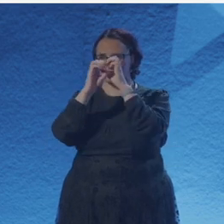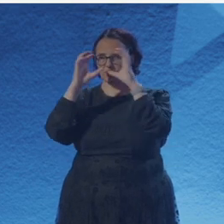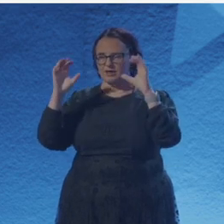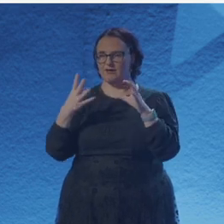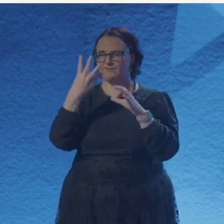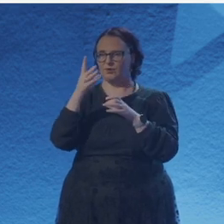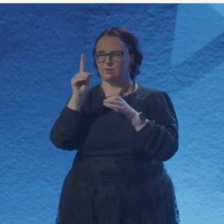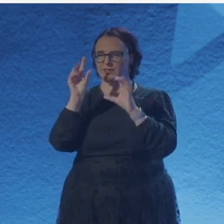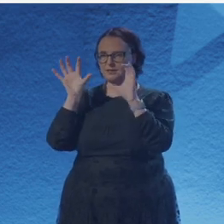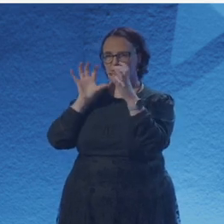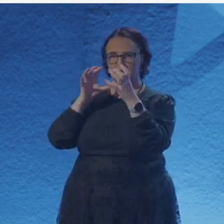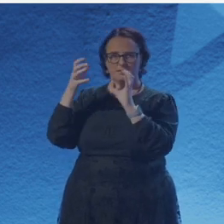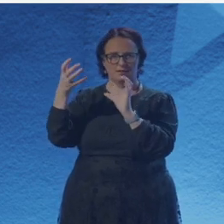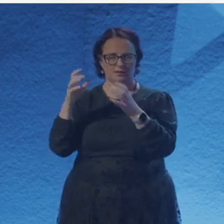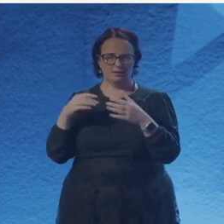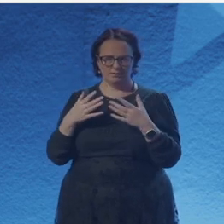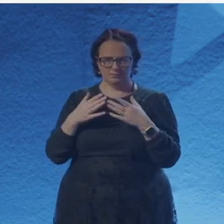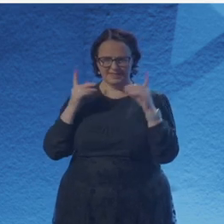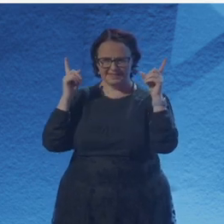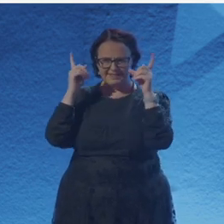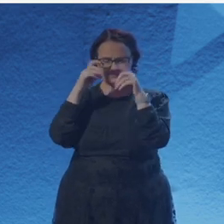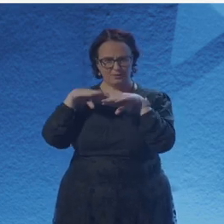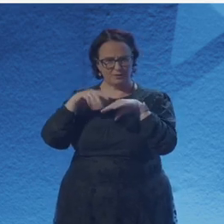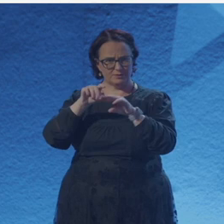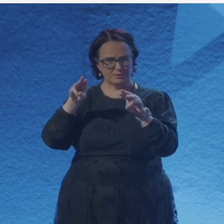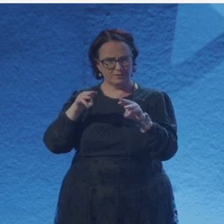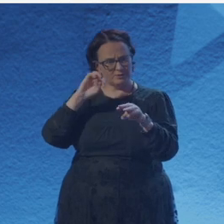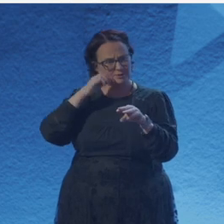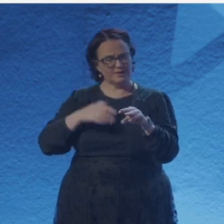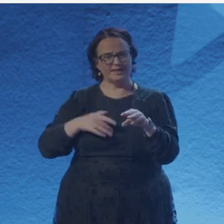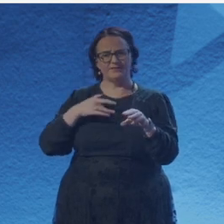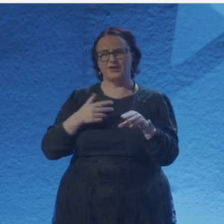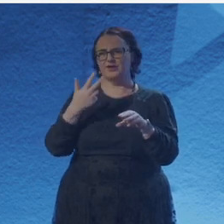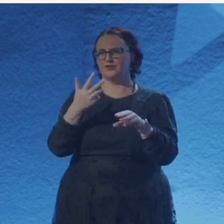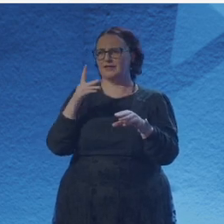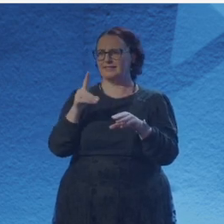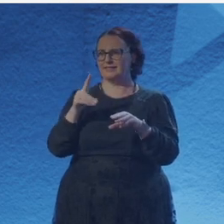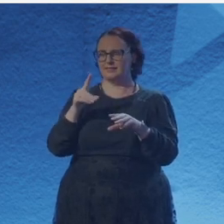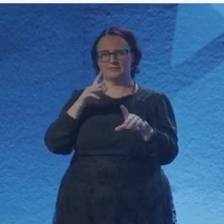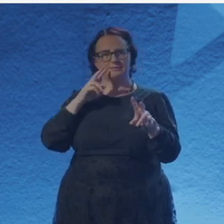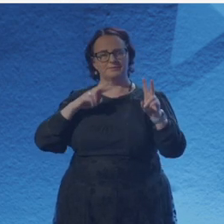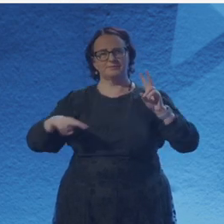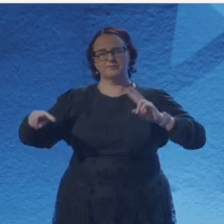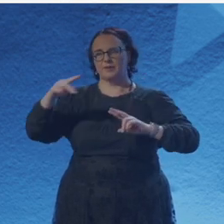Who is the daughter of the mathematician George Boole. She was born in 1860,